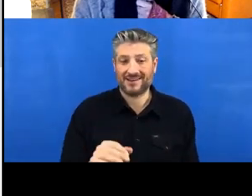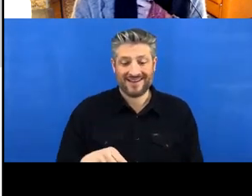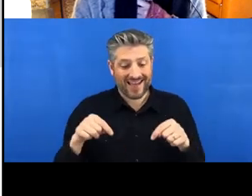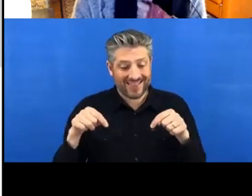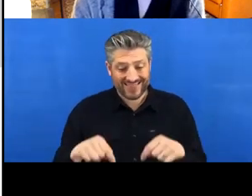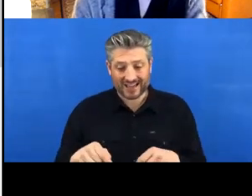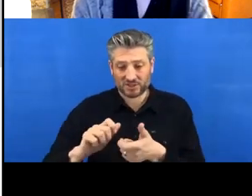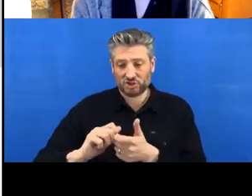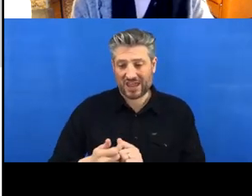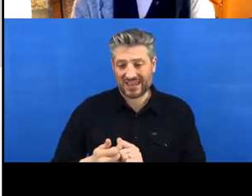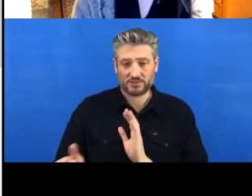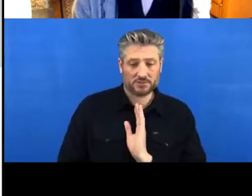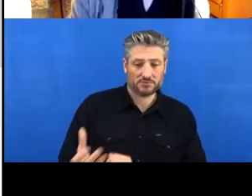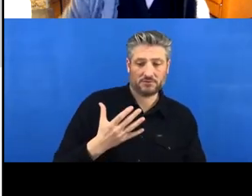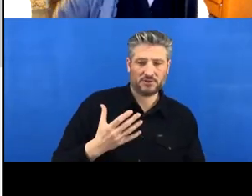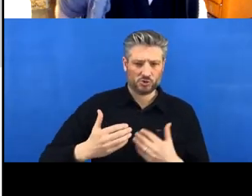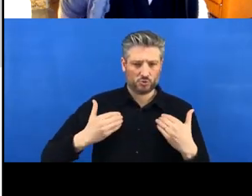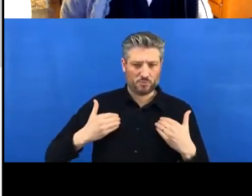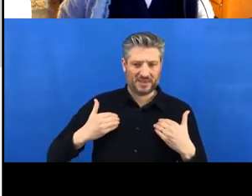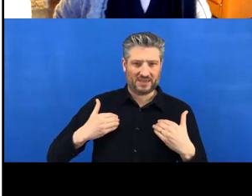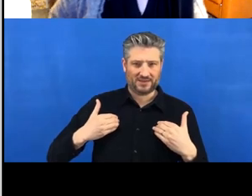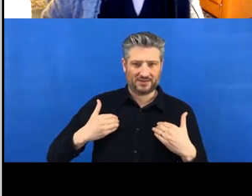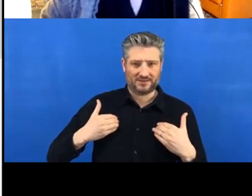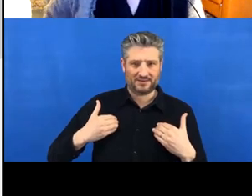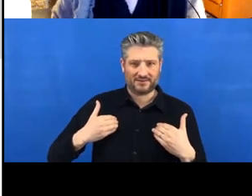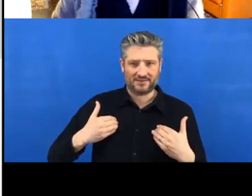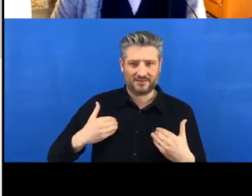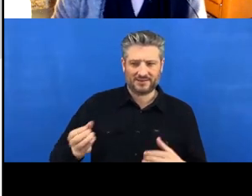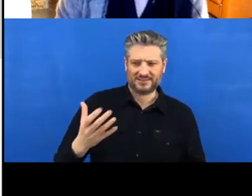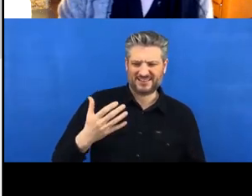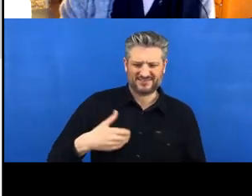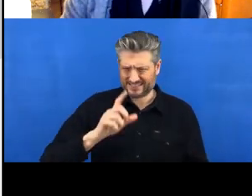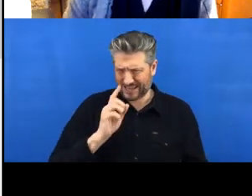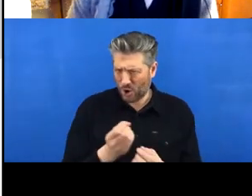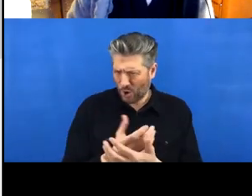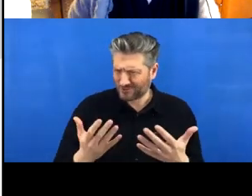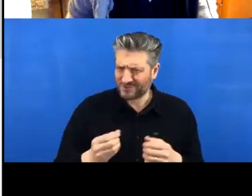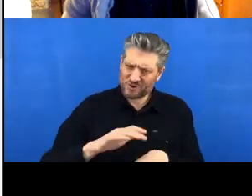Well, and you have to click it once more. It's a lot of green buttons to click